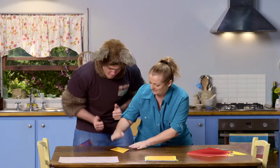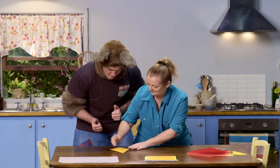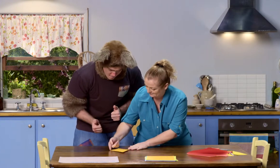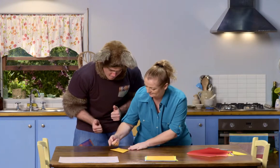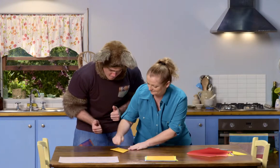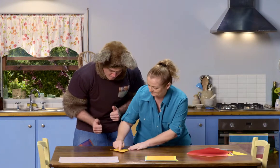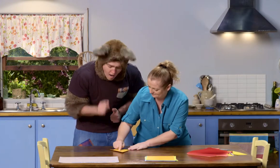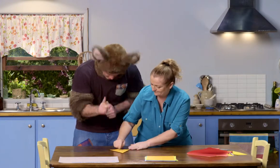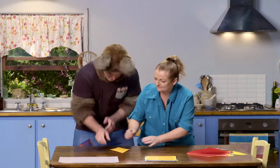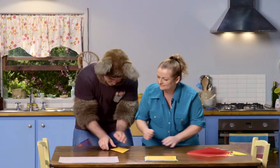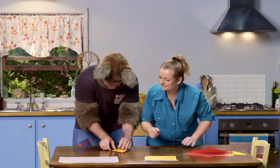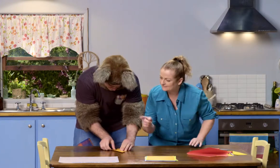Fold it into there. Ah, OK.